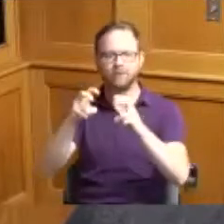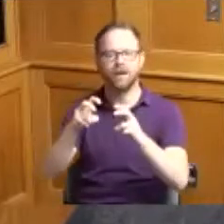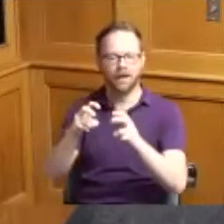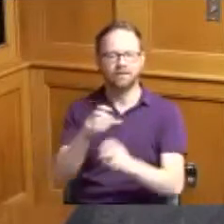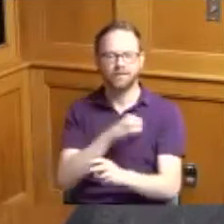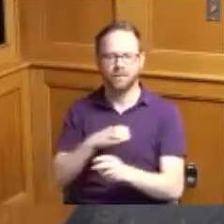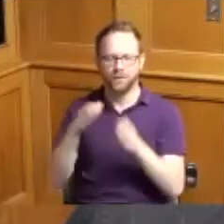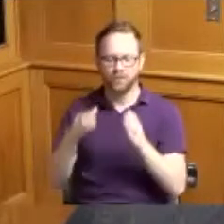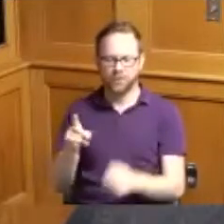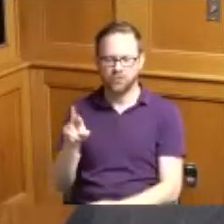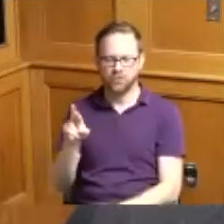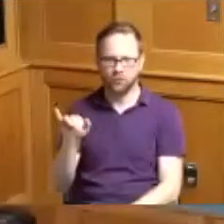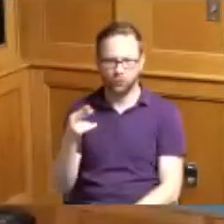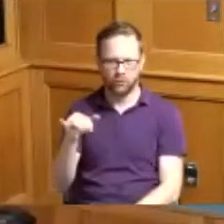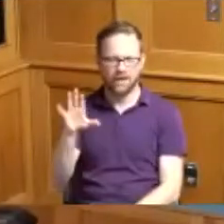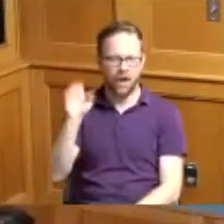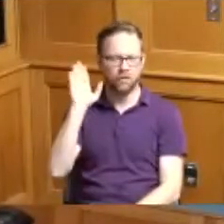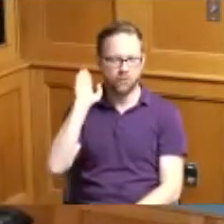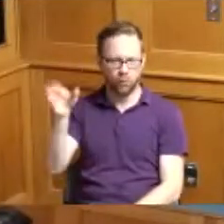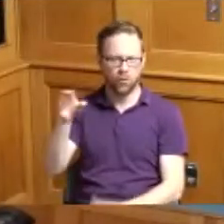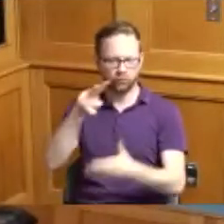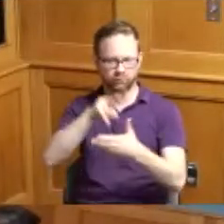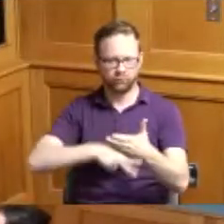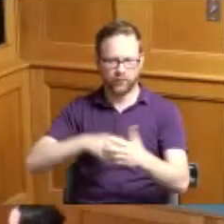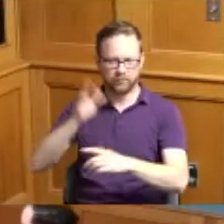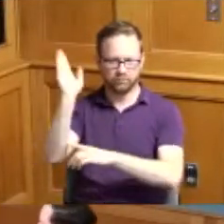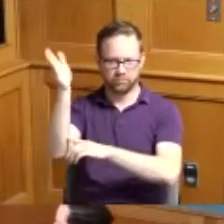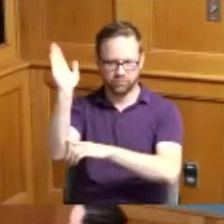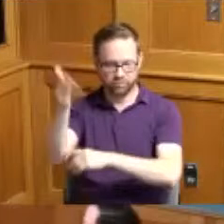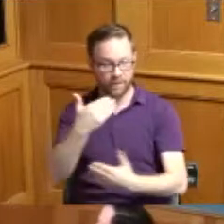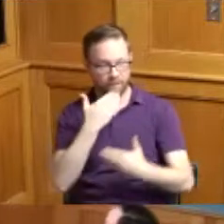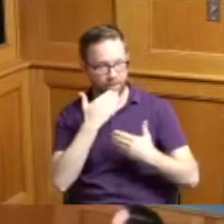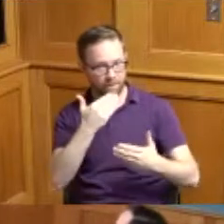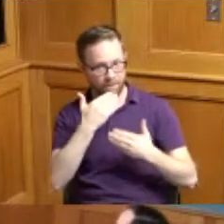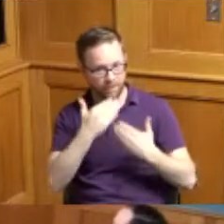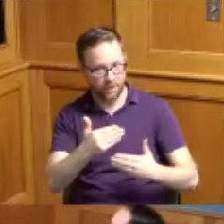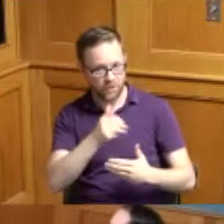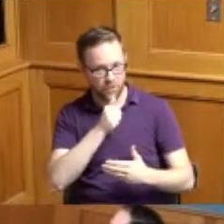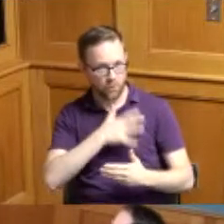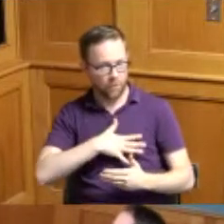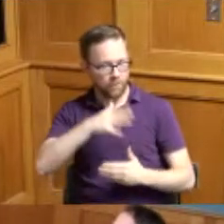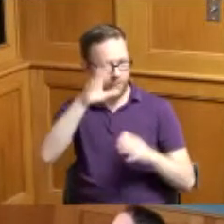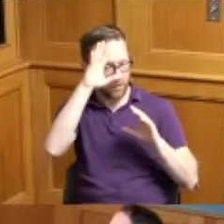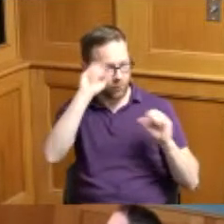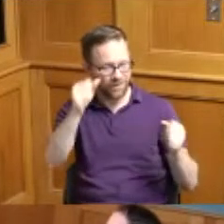provide this recognition thank you Madam President and thank you to all the coaches and athletes that